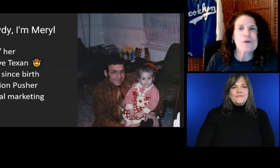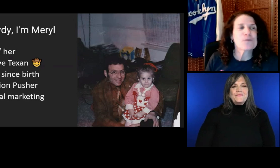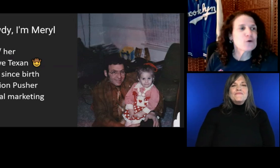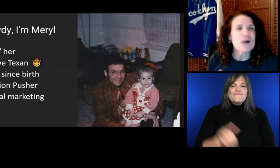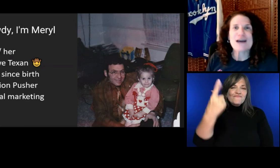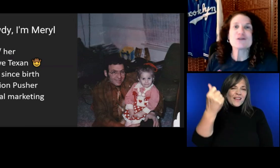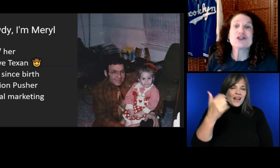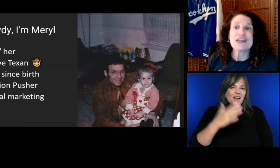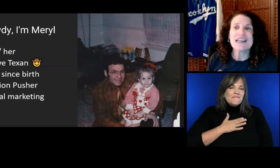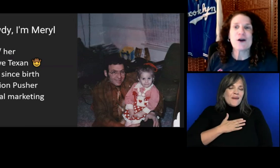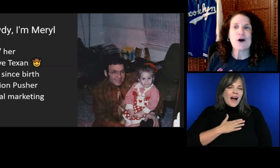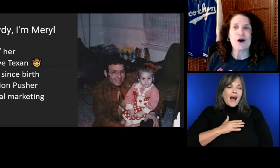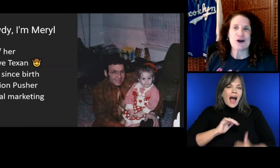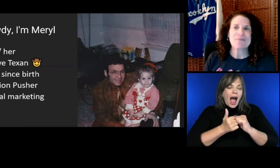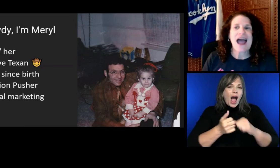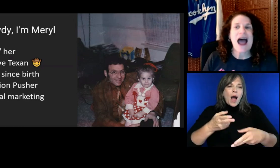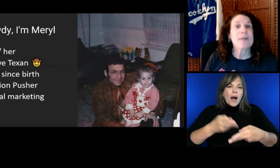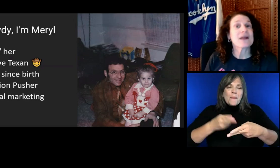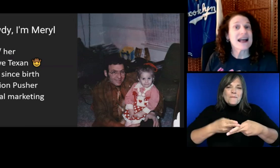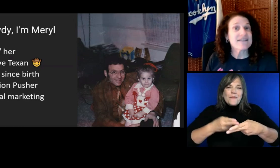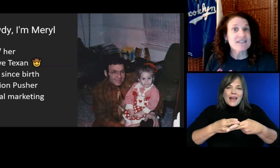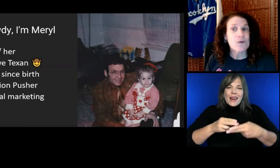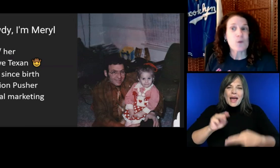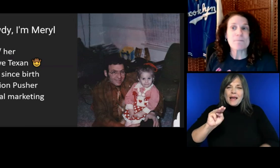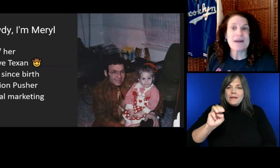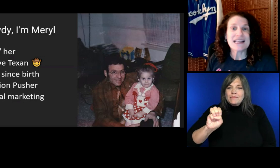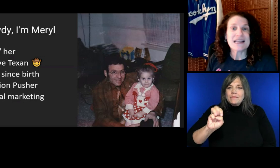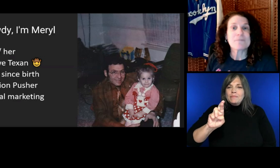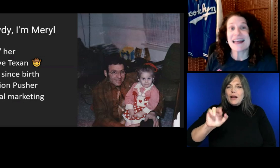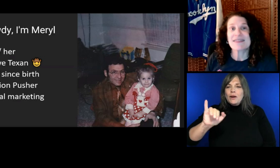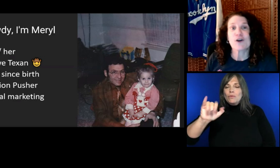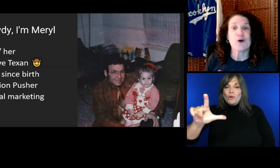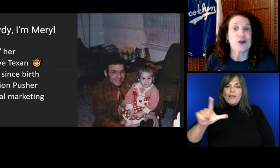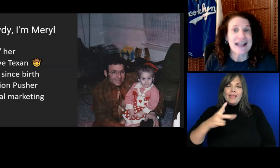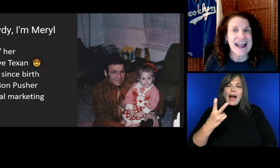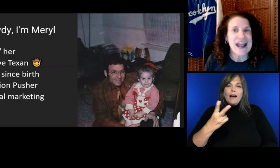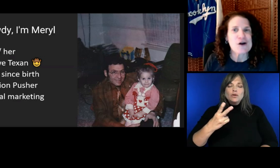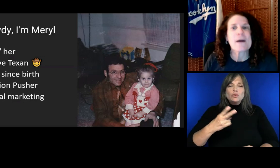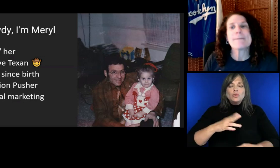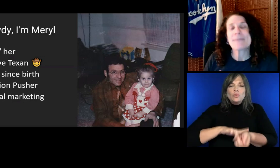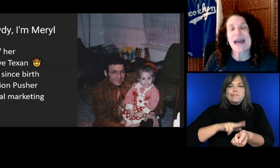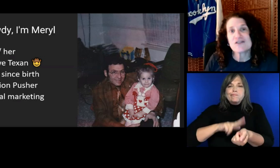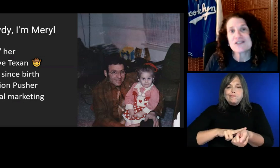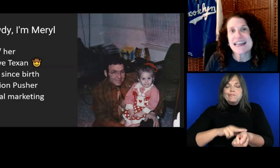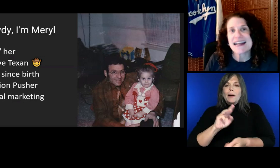Pronouns she/her. I've got long hair and a black shirt.